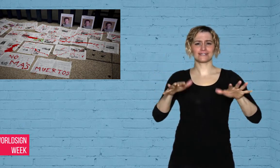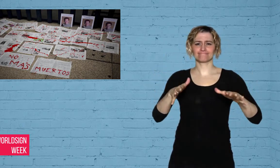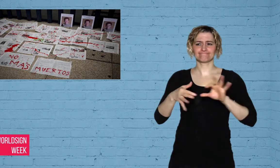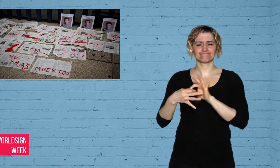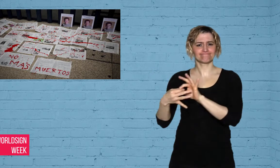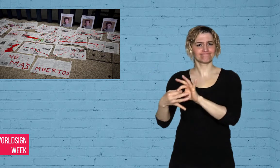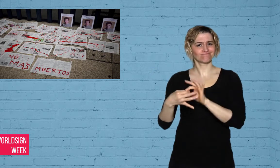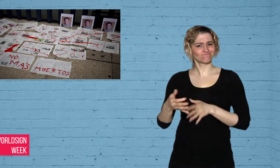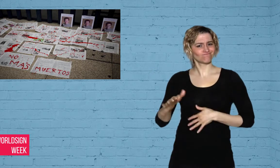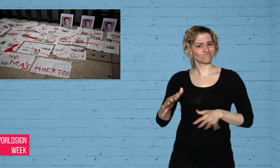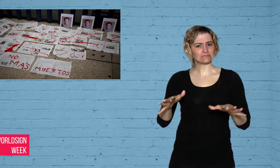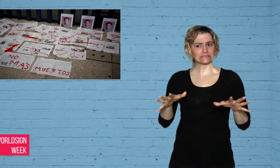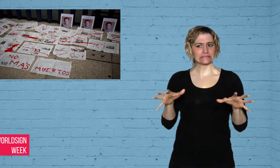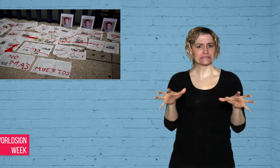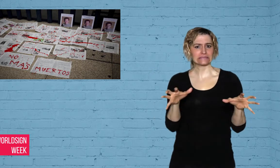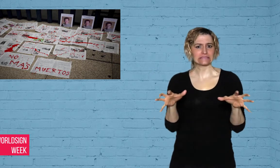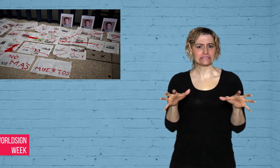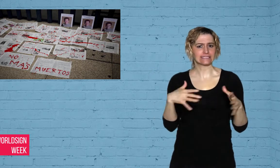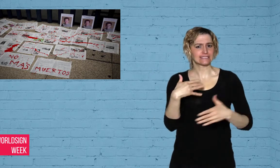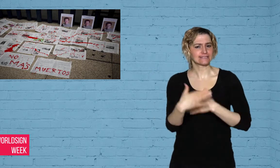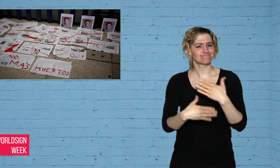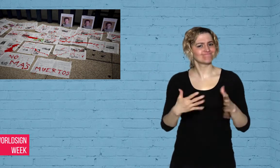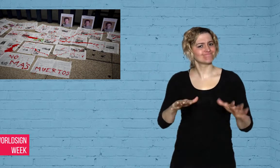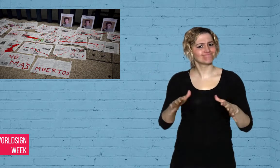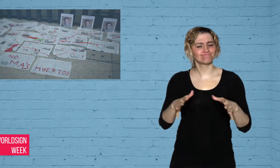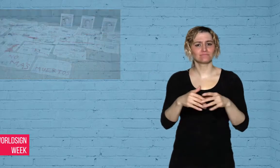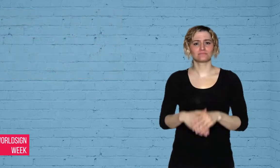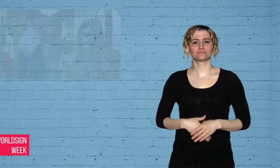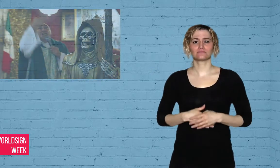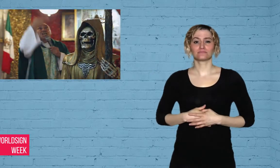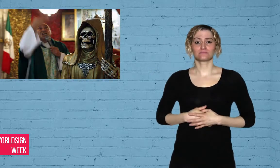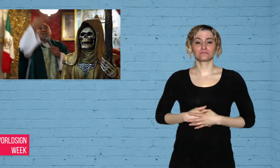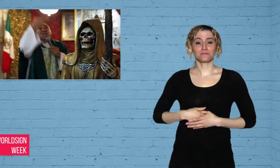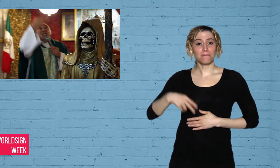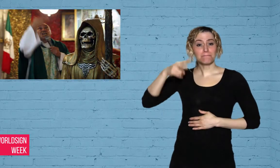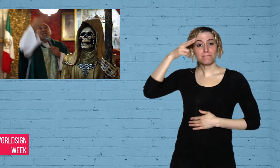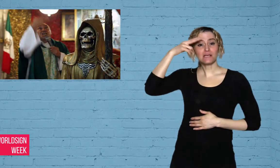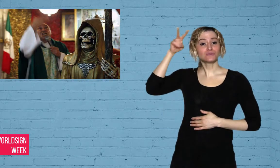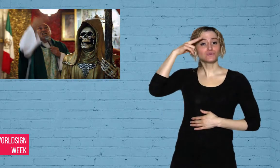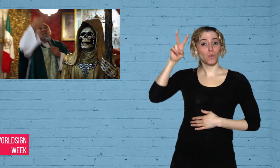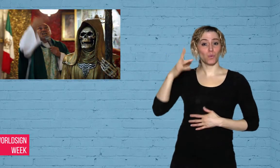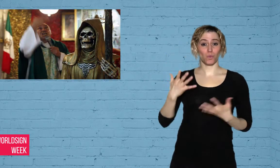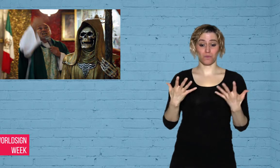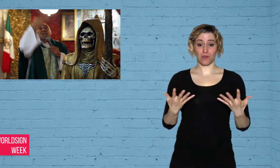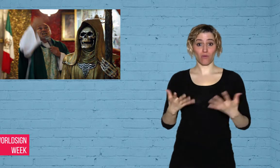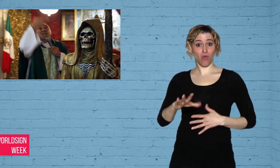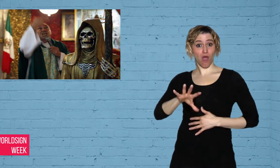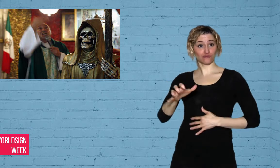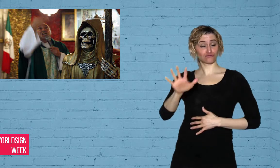with local officials. Mexico is